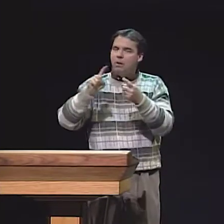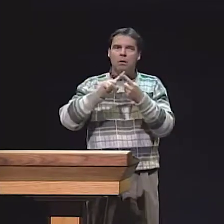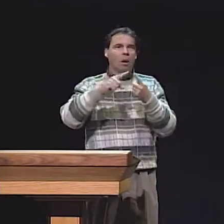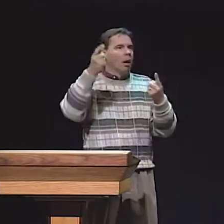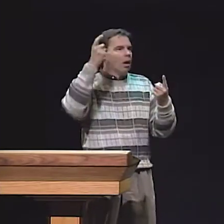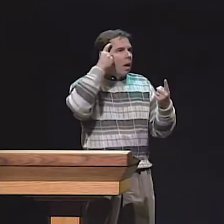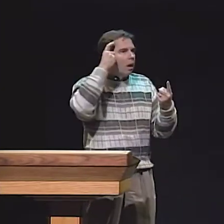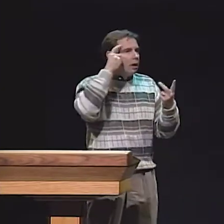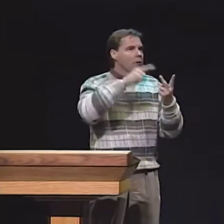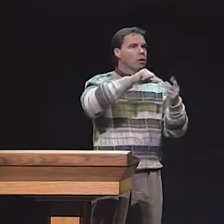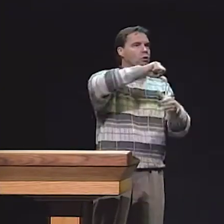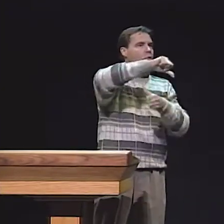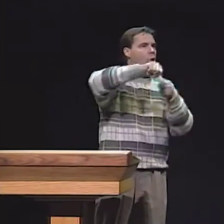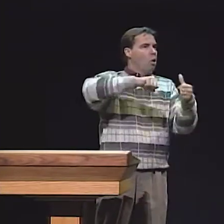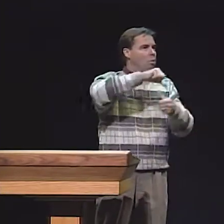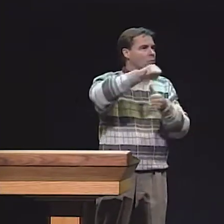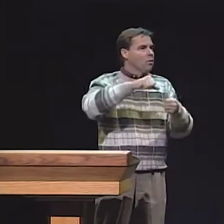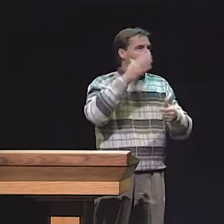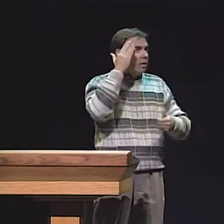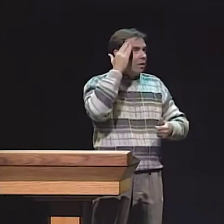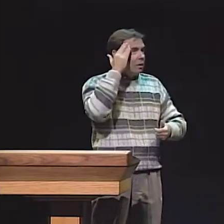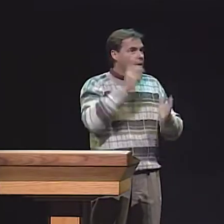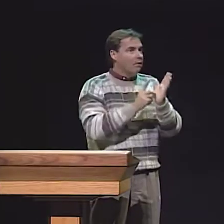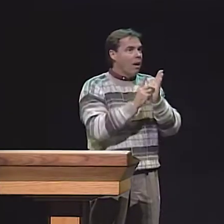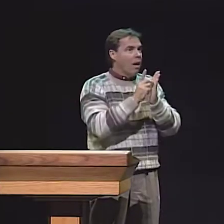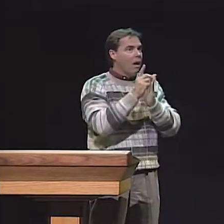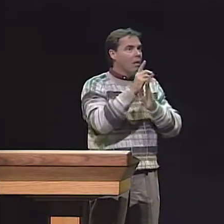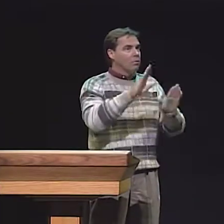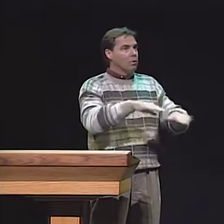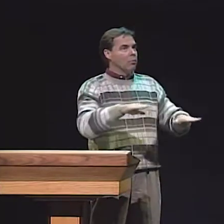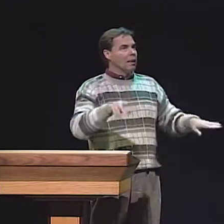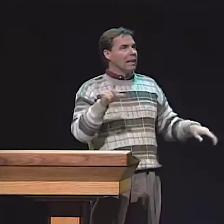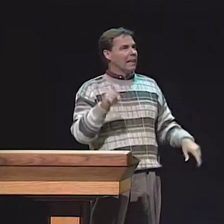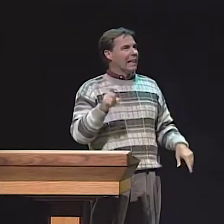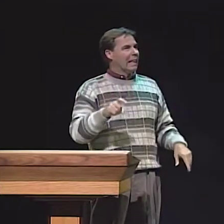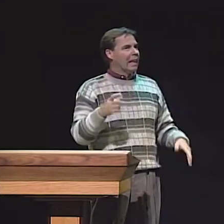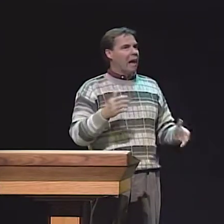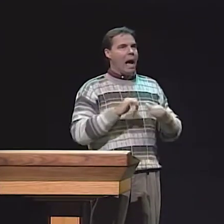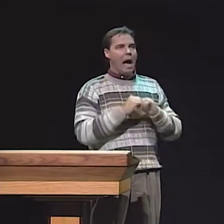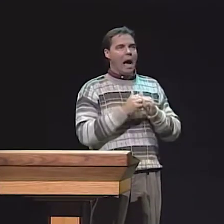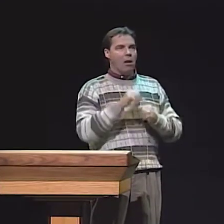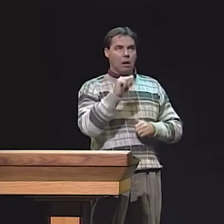ON WORKING WITH DEAF CHILDREN'S LITERACY.